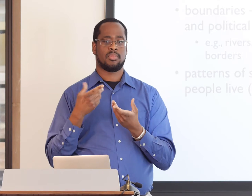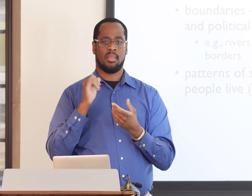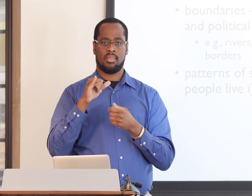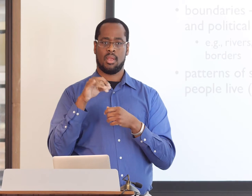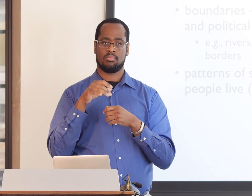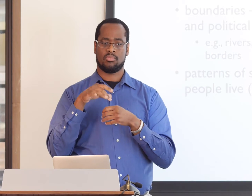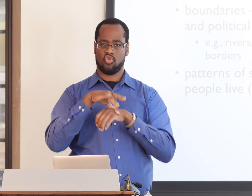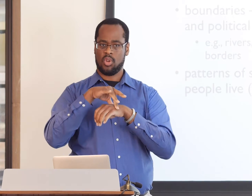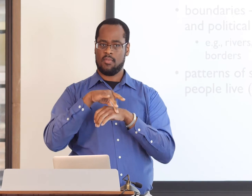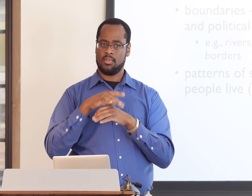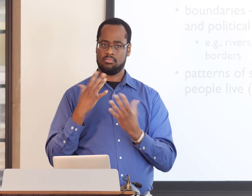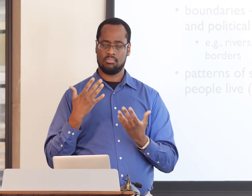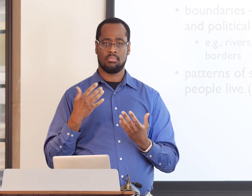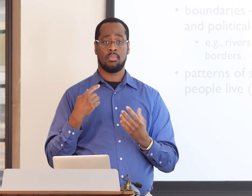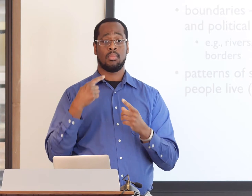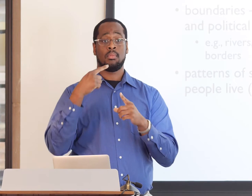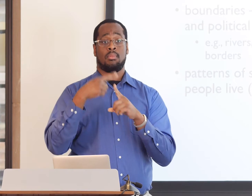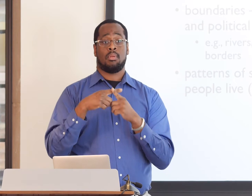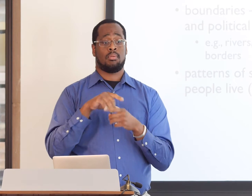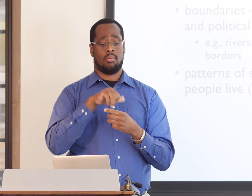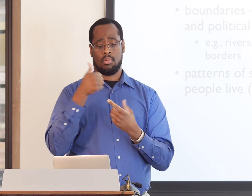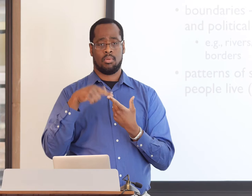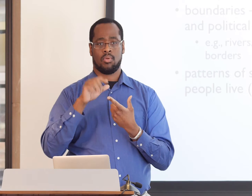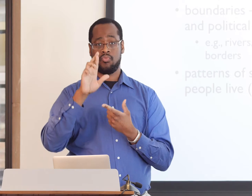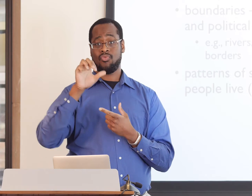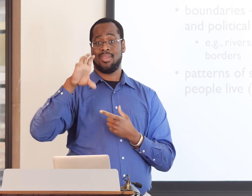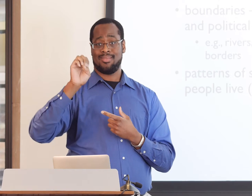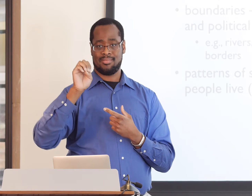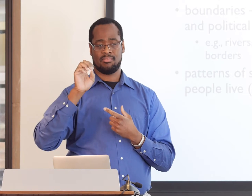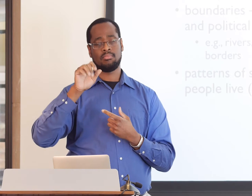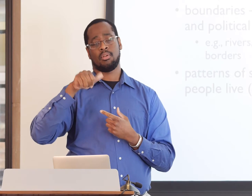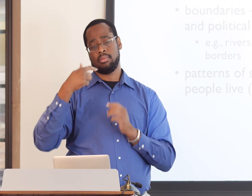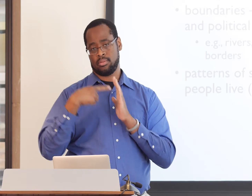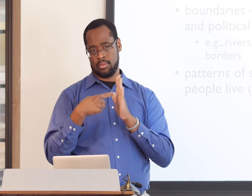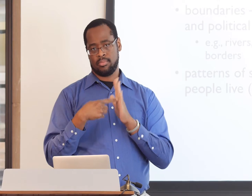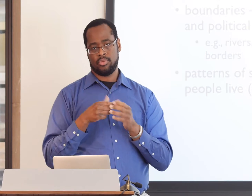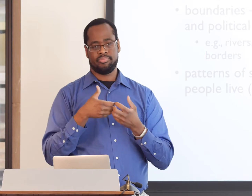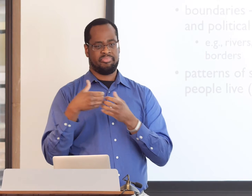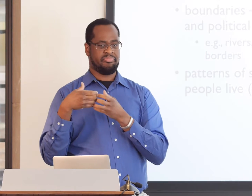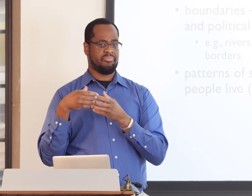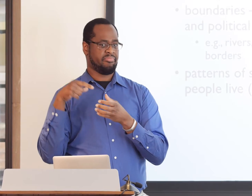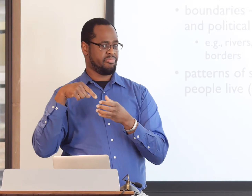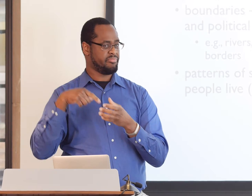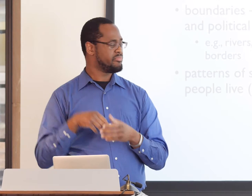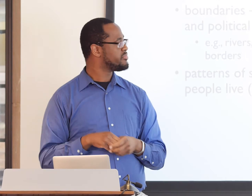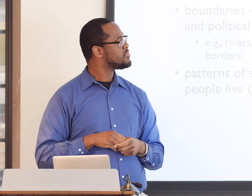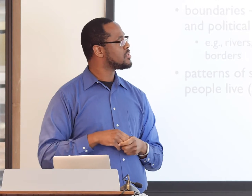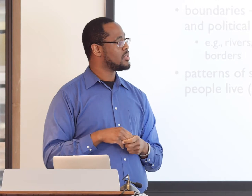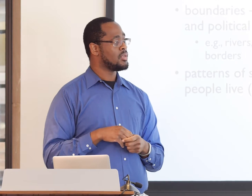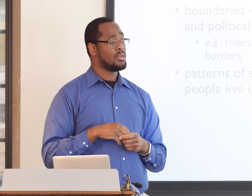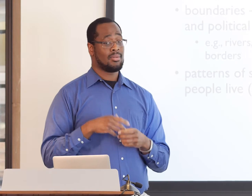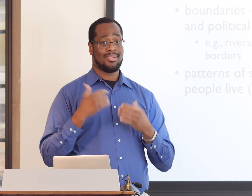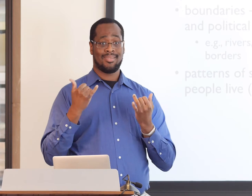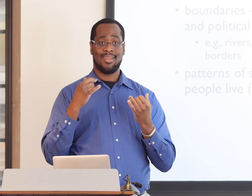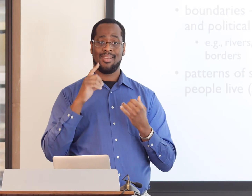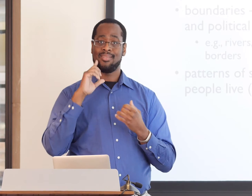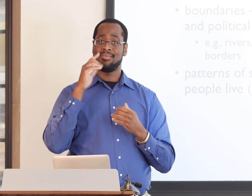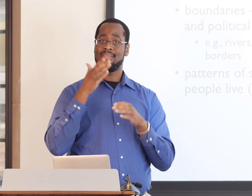In the South and back in the 1950s, schools were segregated. Even Deaf schools. So there was definitely a different